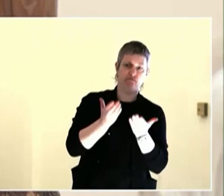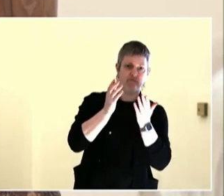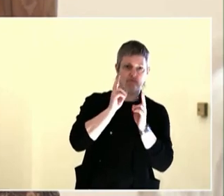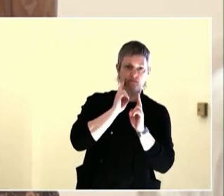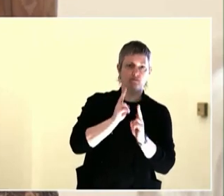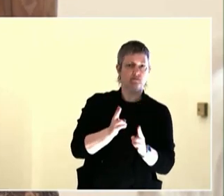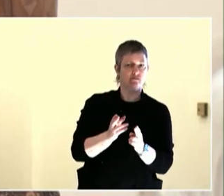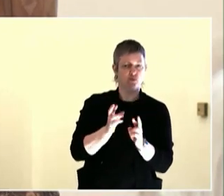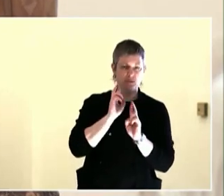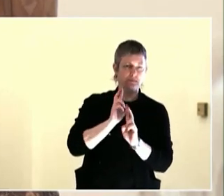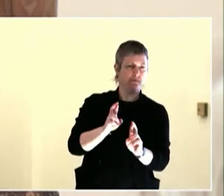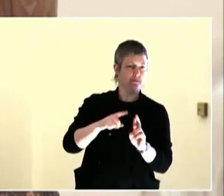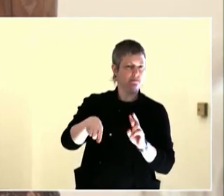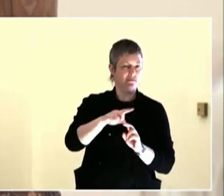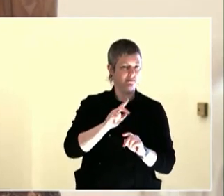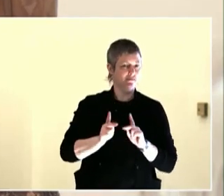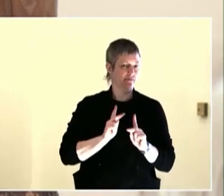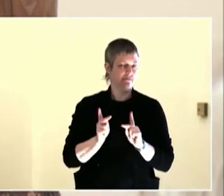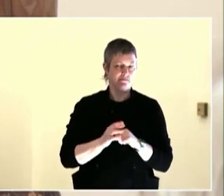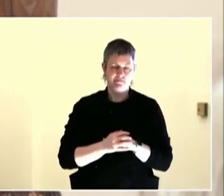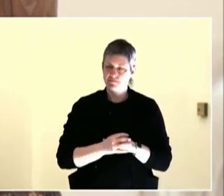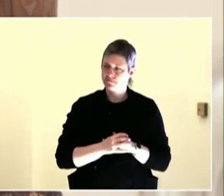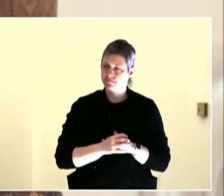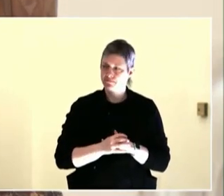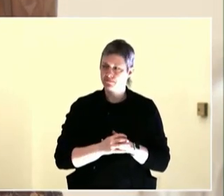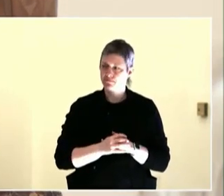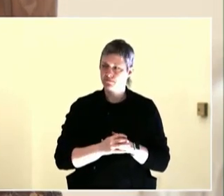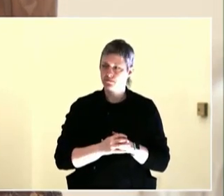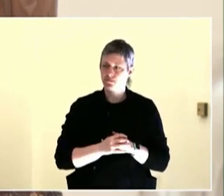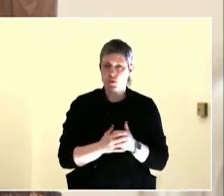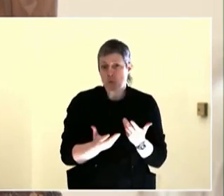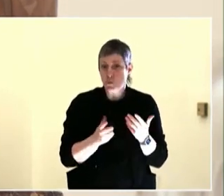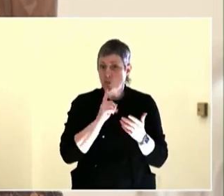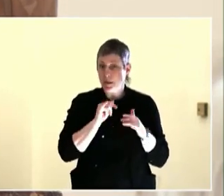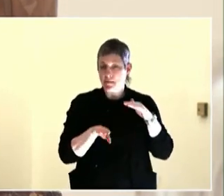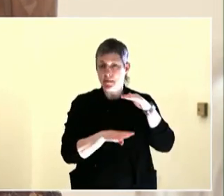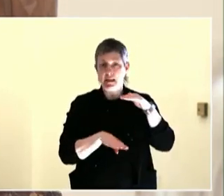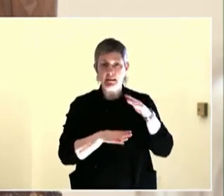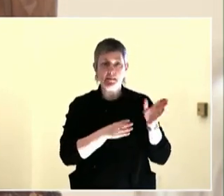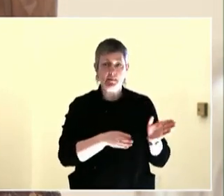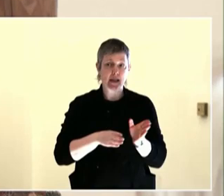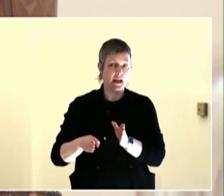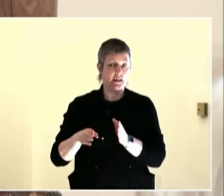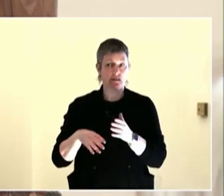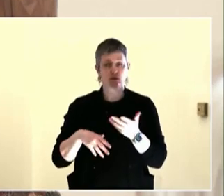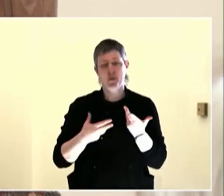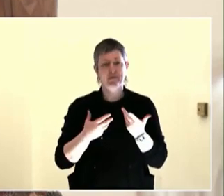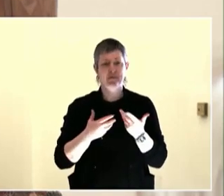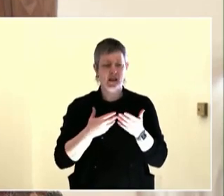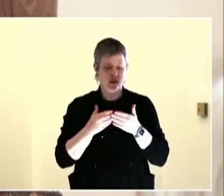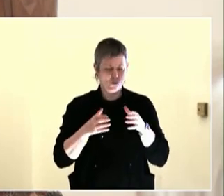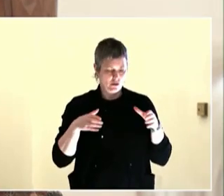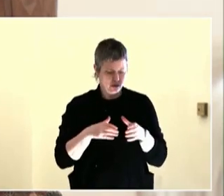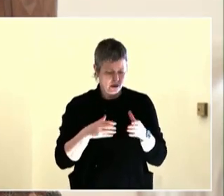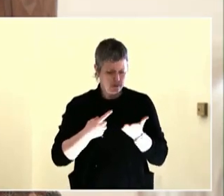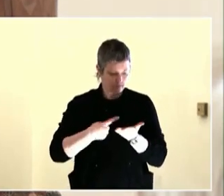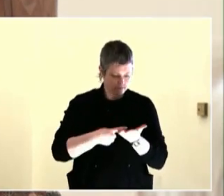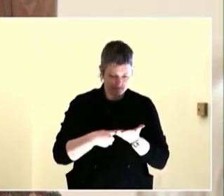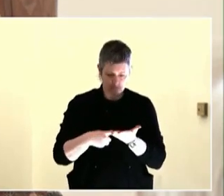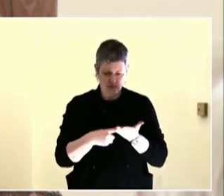Because the issue that we are working on is houselessness and for neighborhood associations in